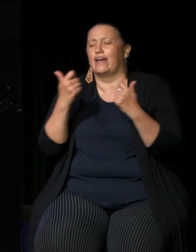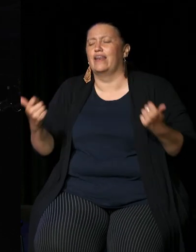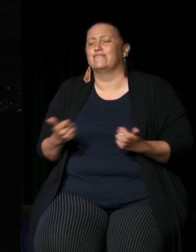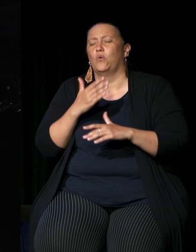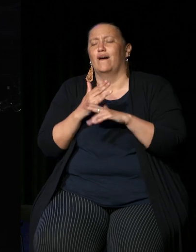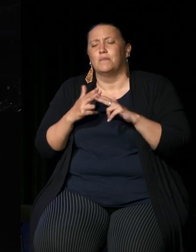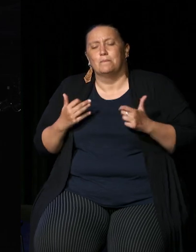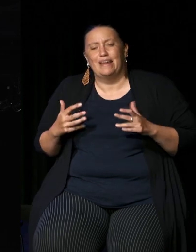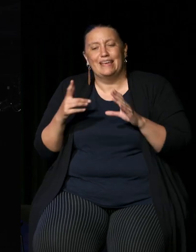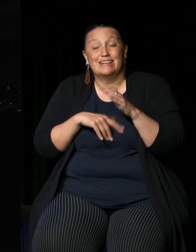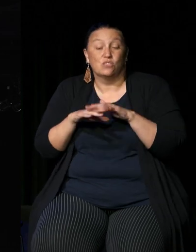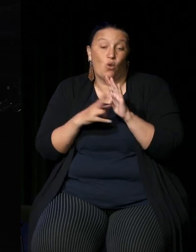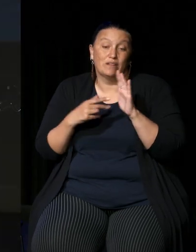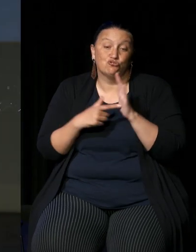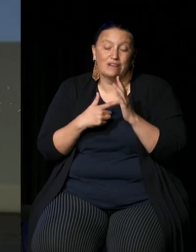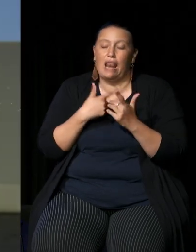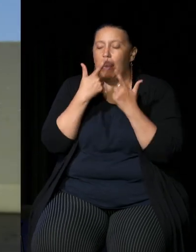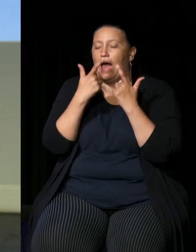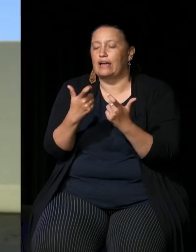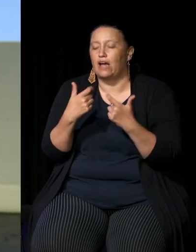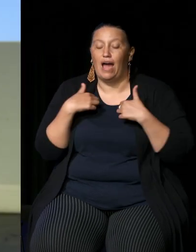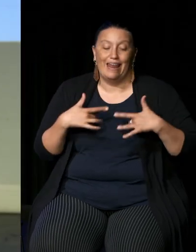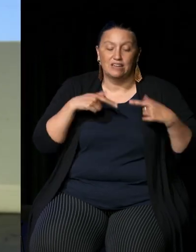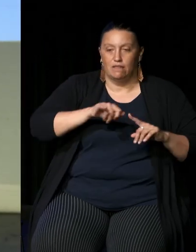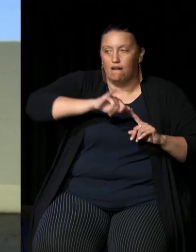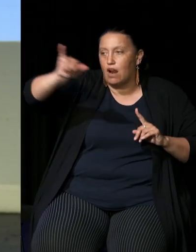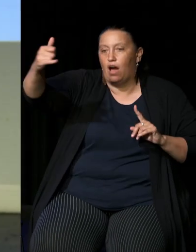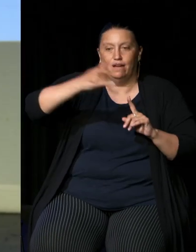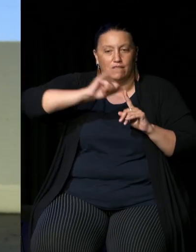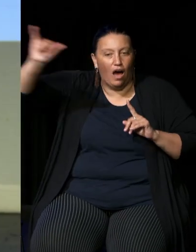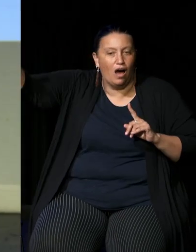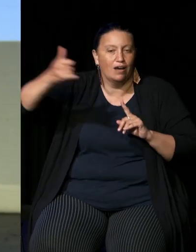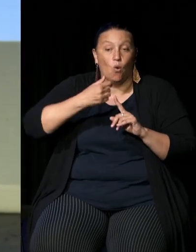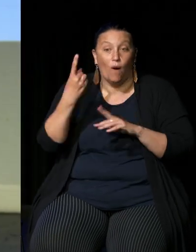many years in the Northern Territory I lived here but I flew up there for a week every month and I